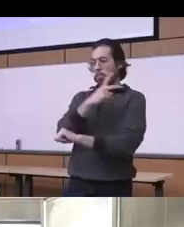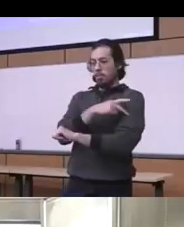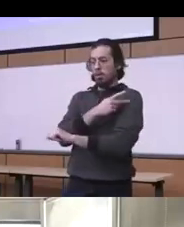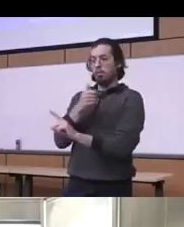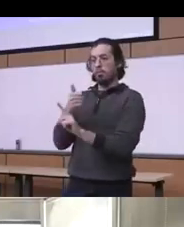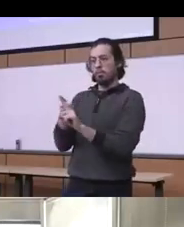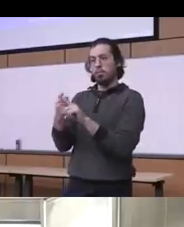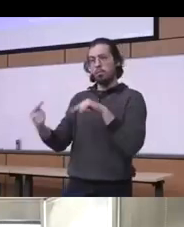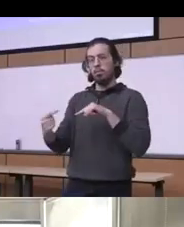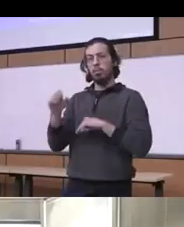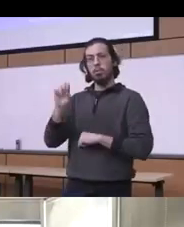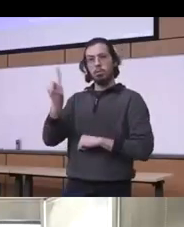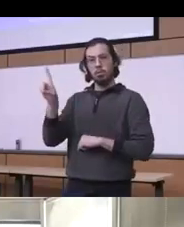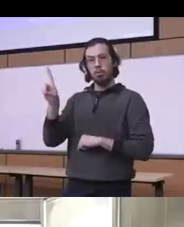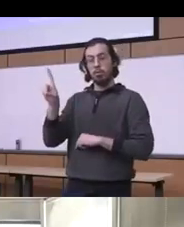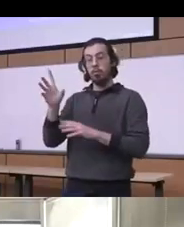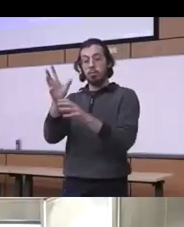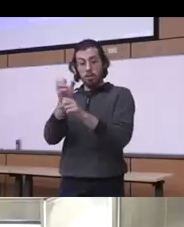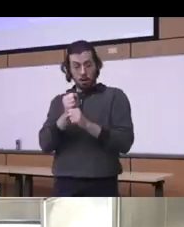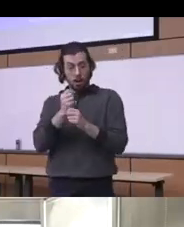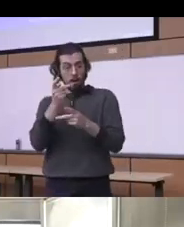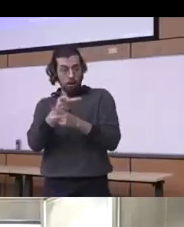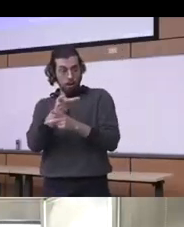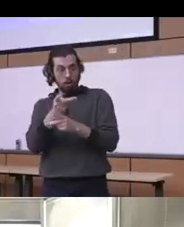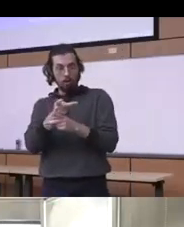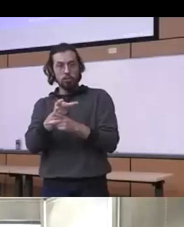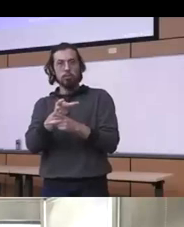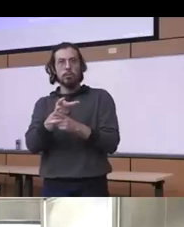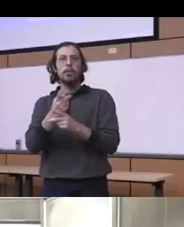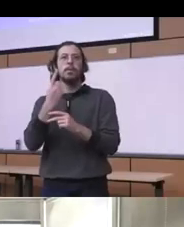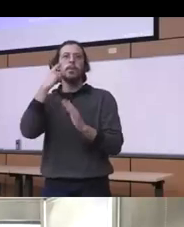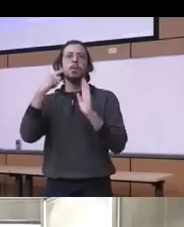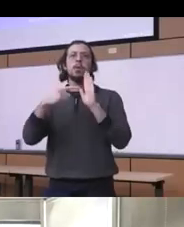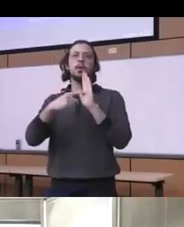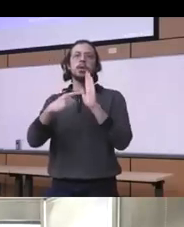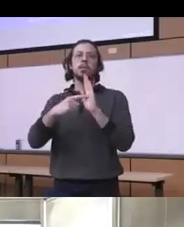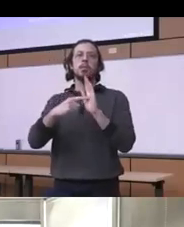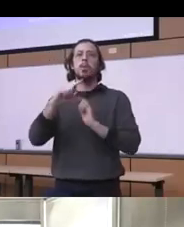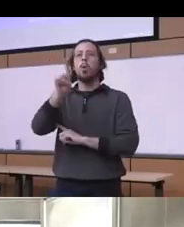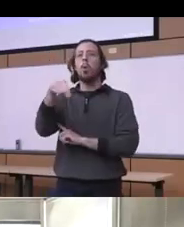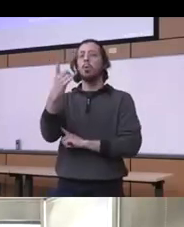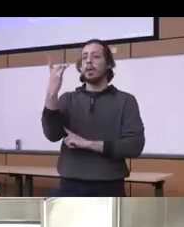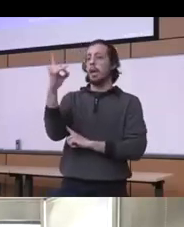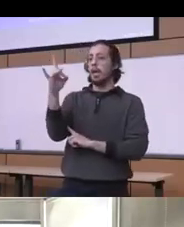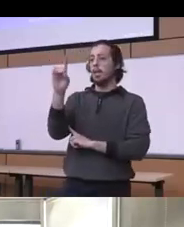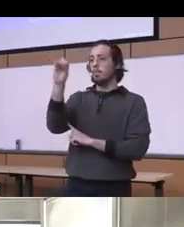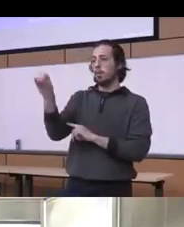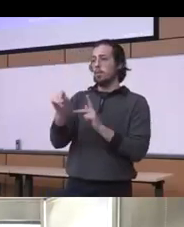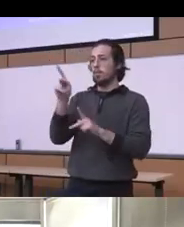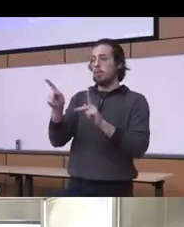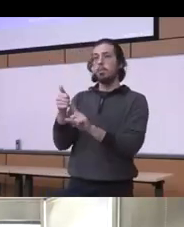receiving care we have in 2018 for example just only 18 percent of people identify as needing the